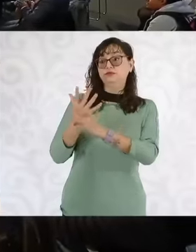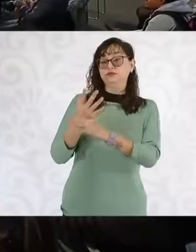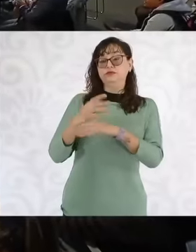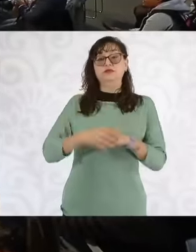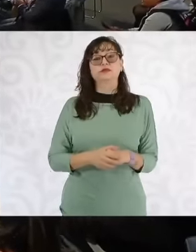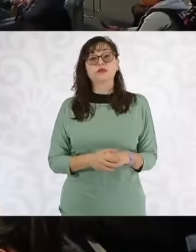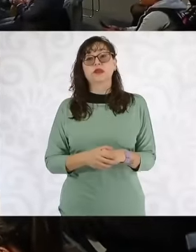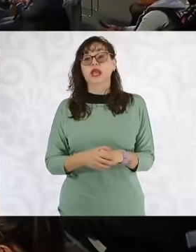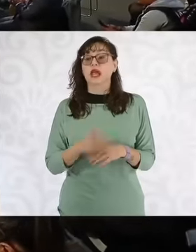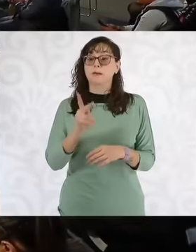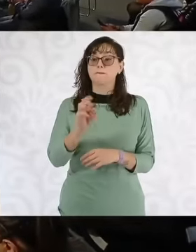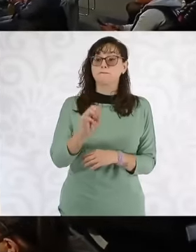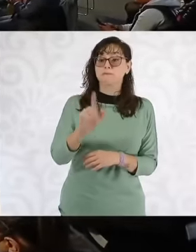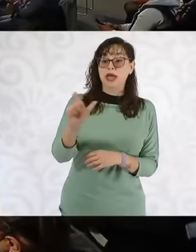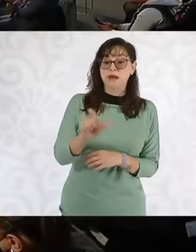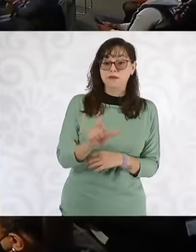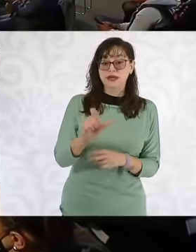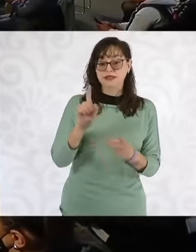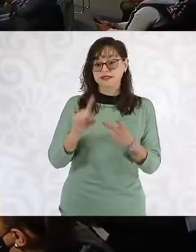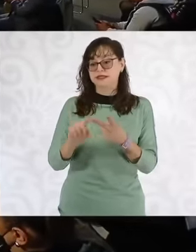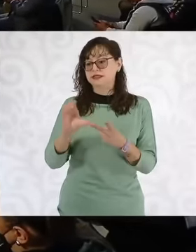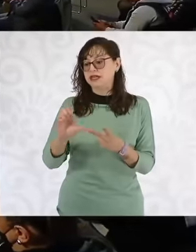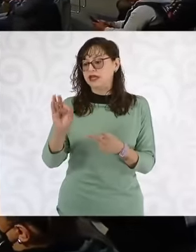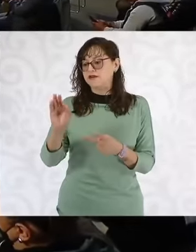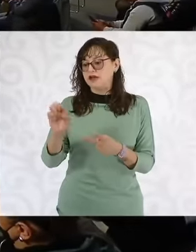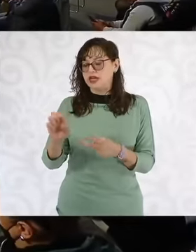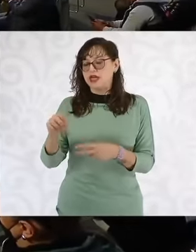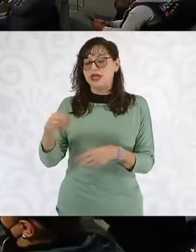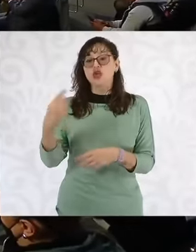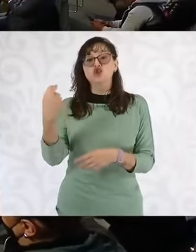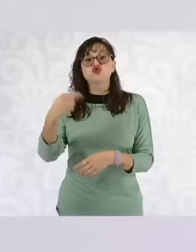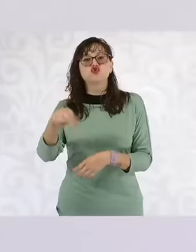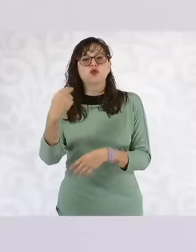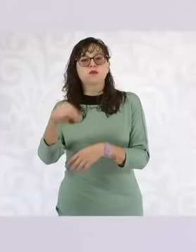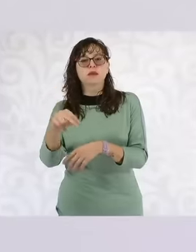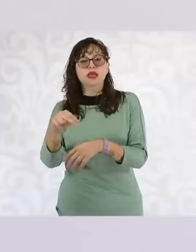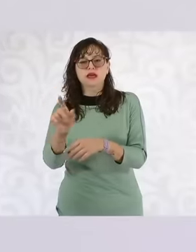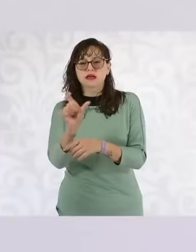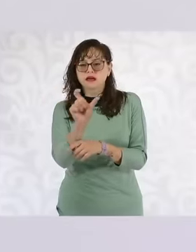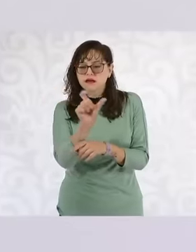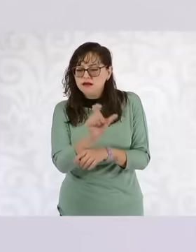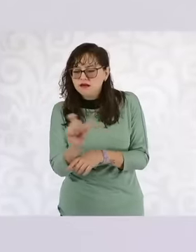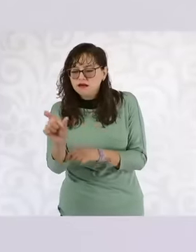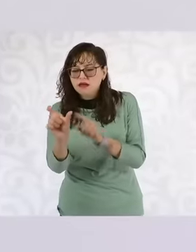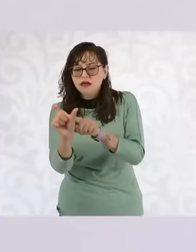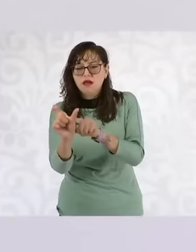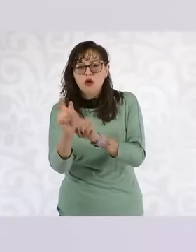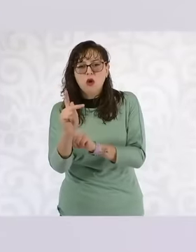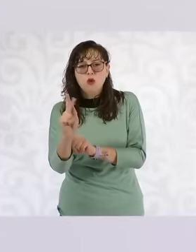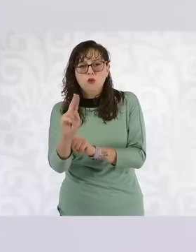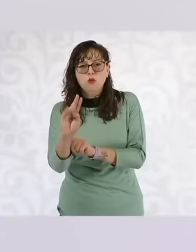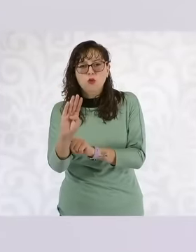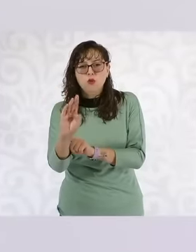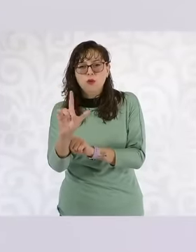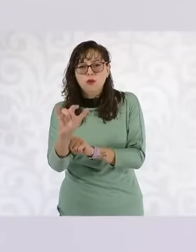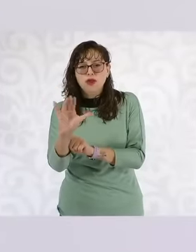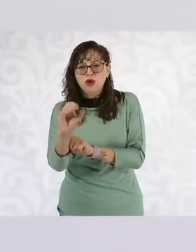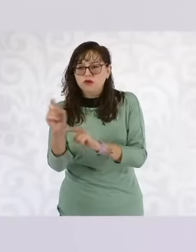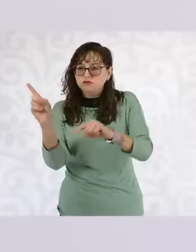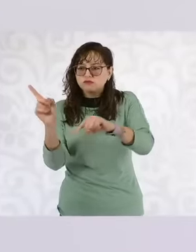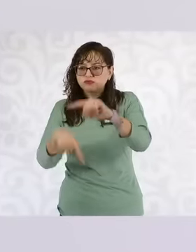made them stop being public and become private companies